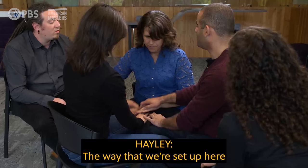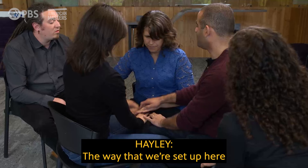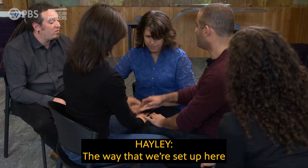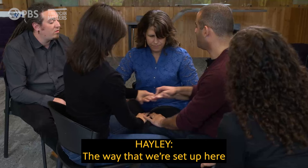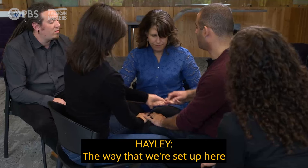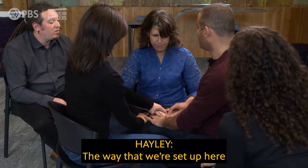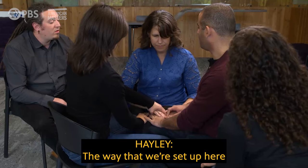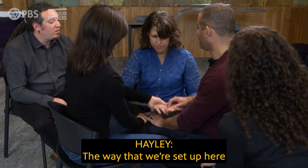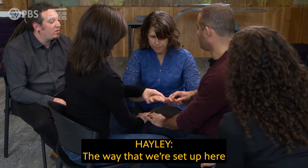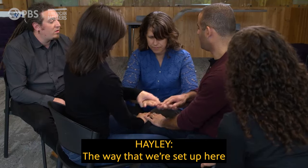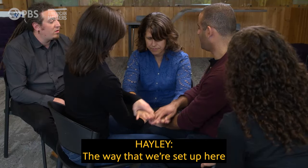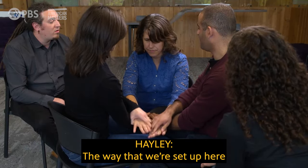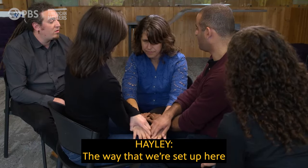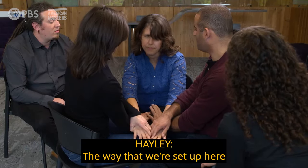The way that we’re set up here